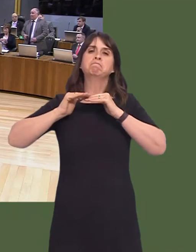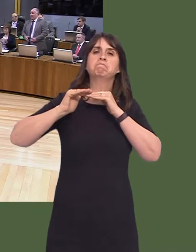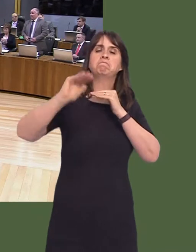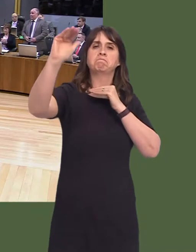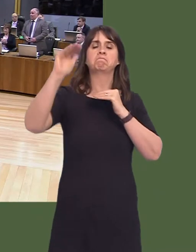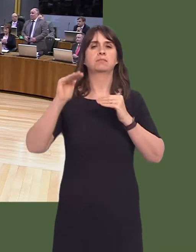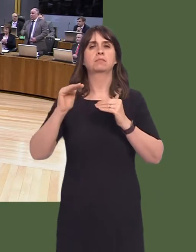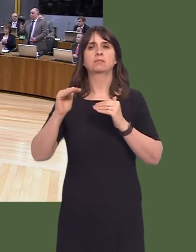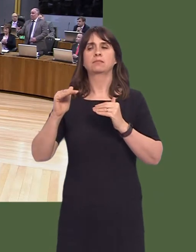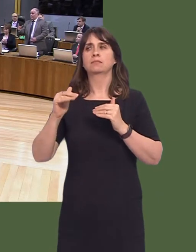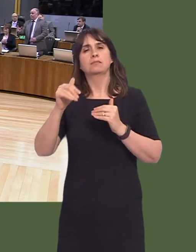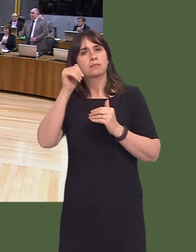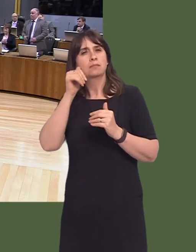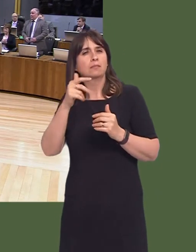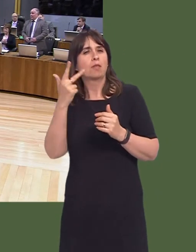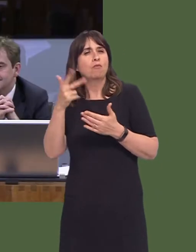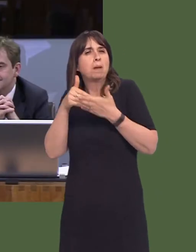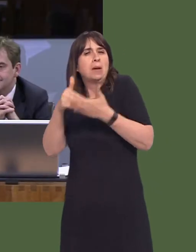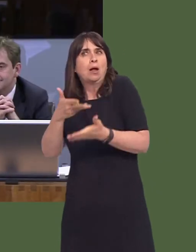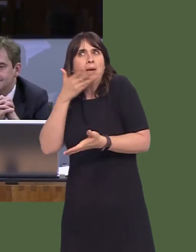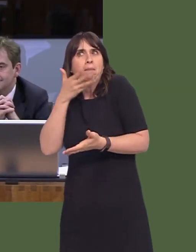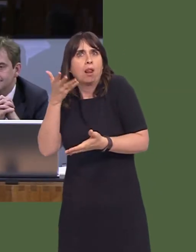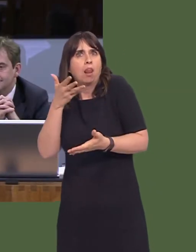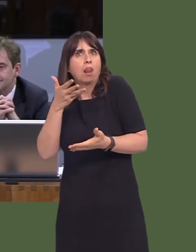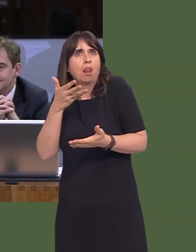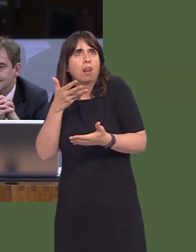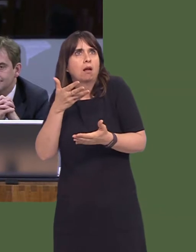on that frontbench, but 3 million people depend on the decisions that you make in a whole